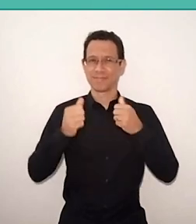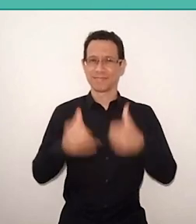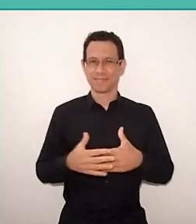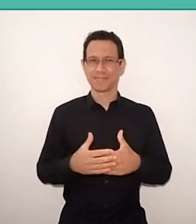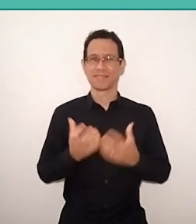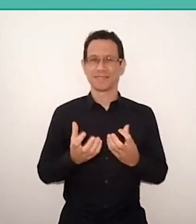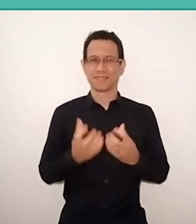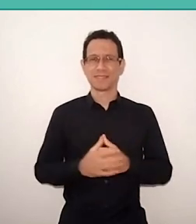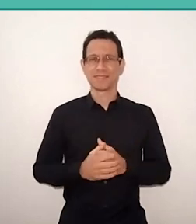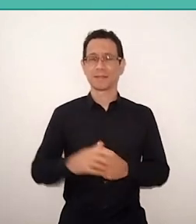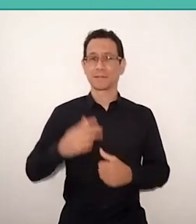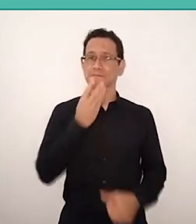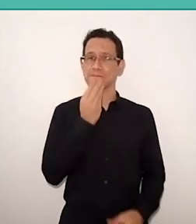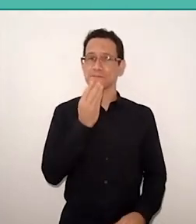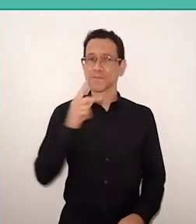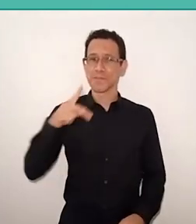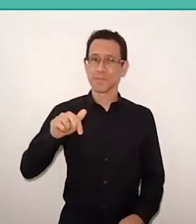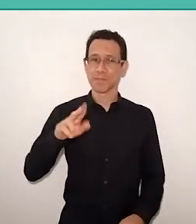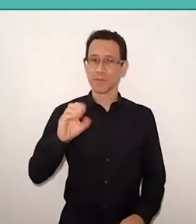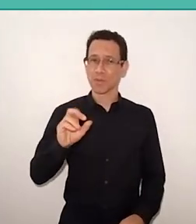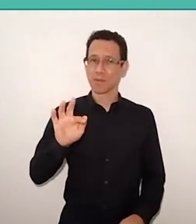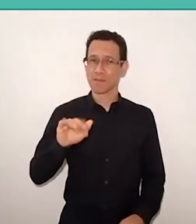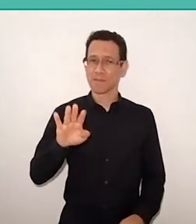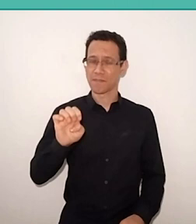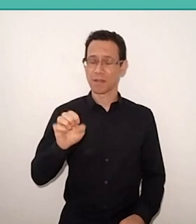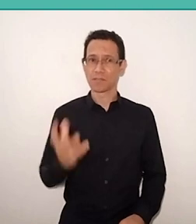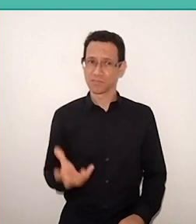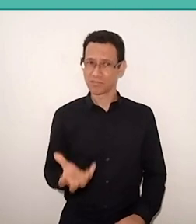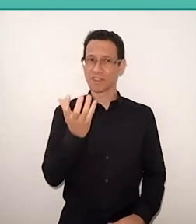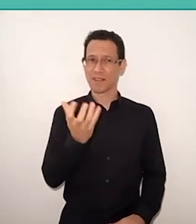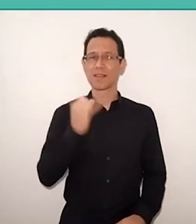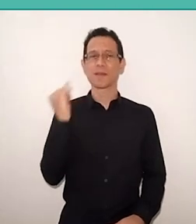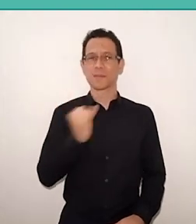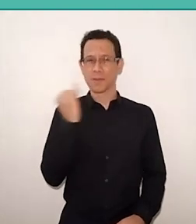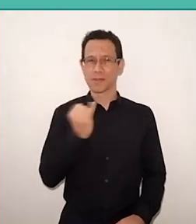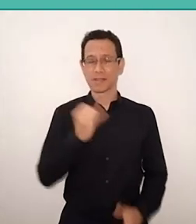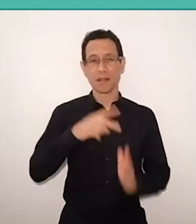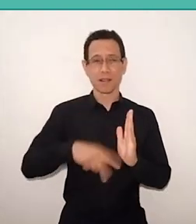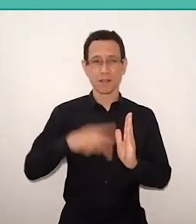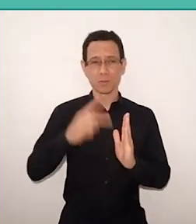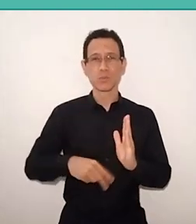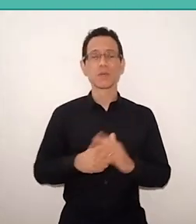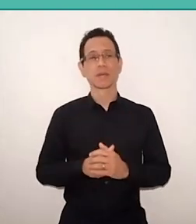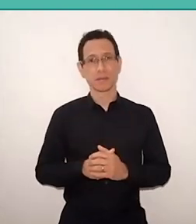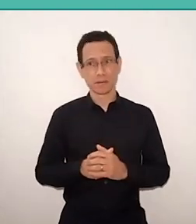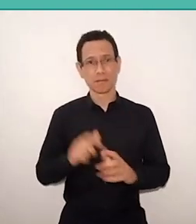Paulo Freire highlighted the reading, the literature,